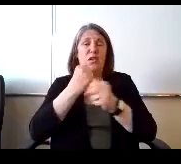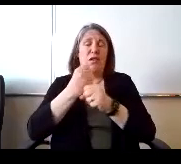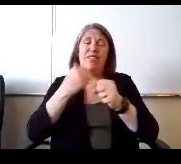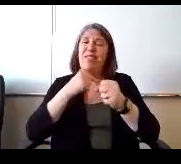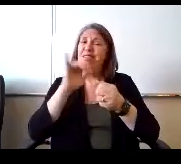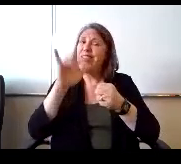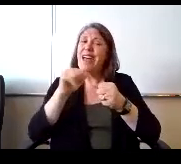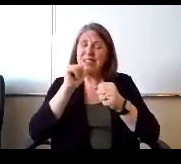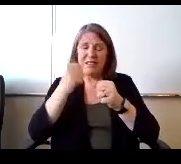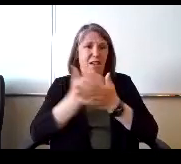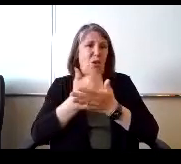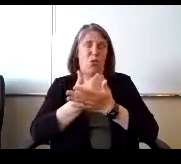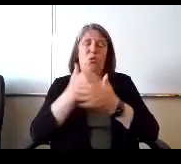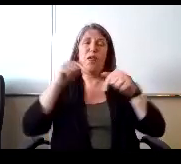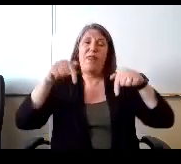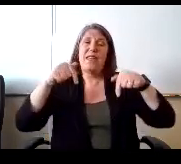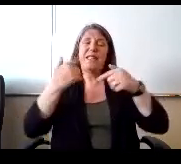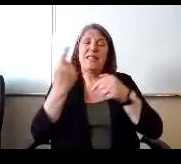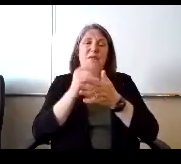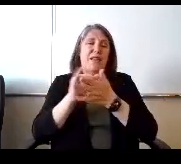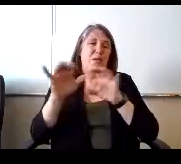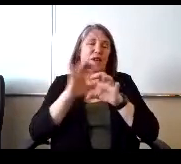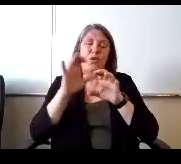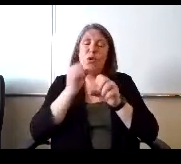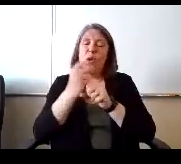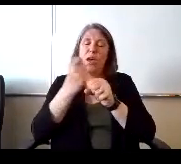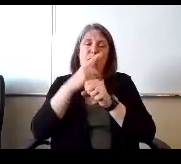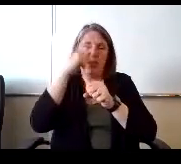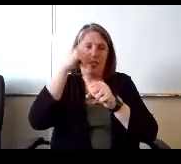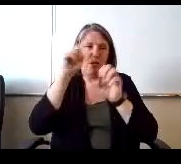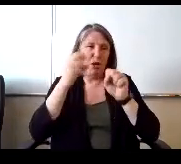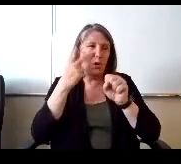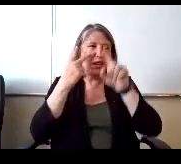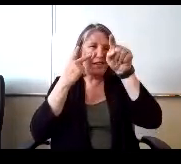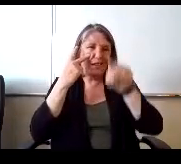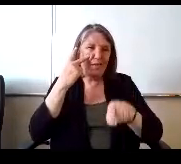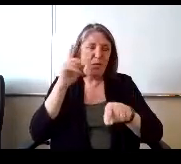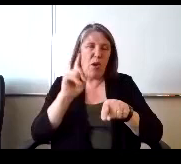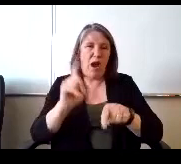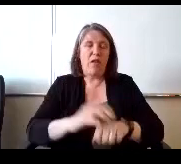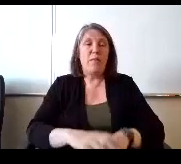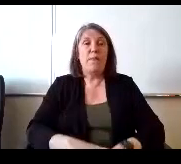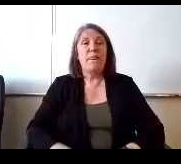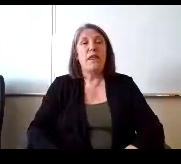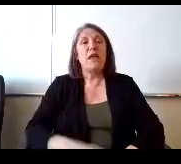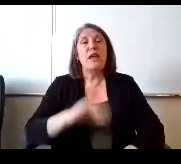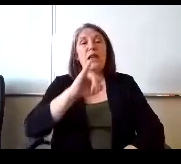This is something that we've done every summer and you can see the locations on the slide.